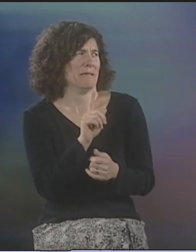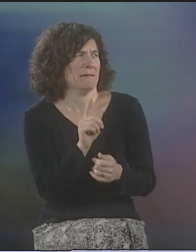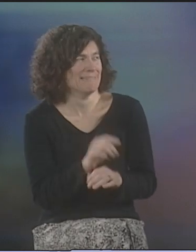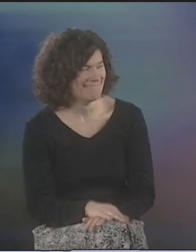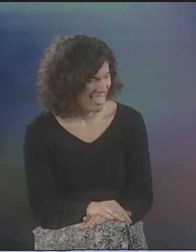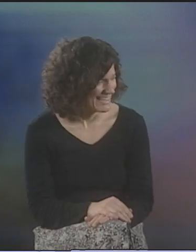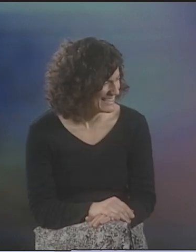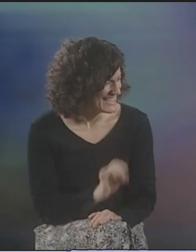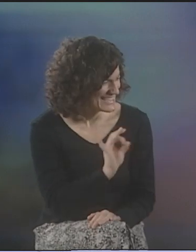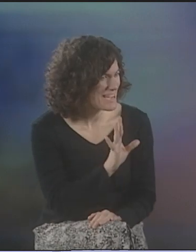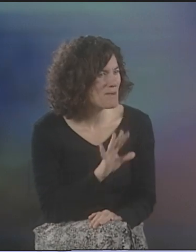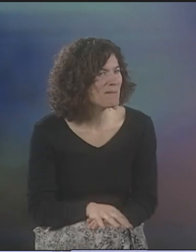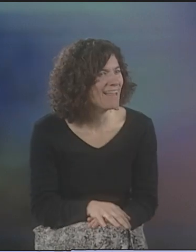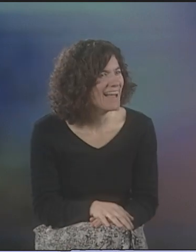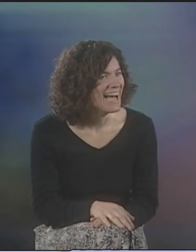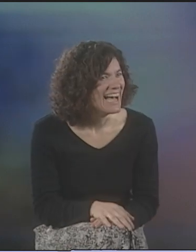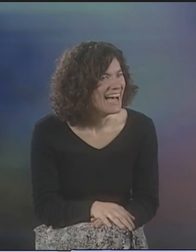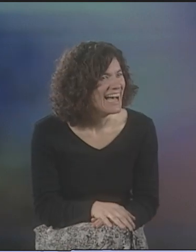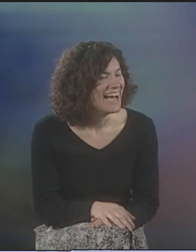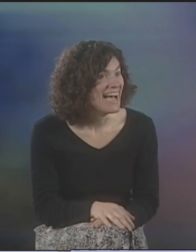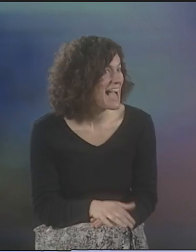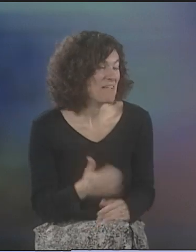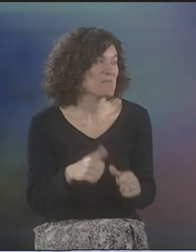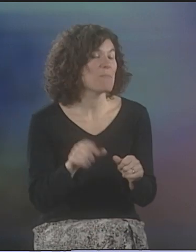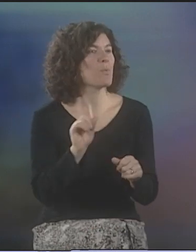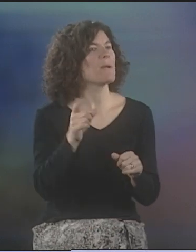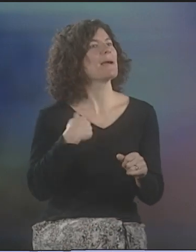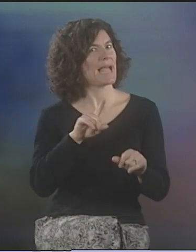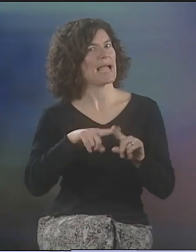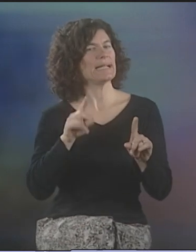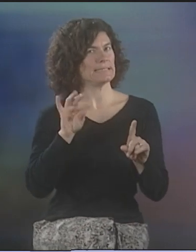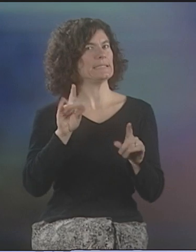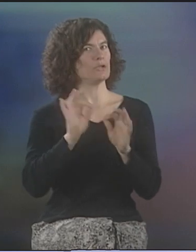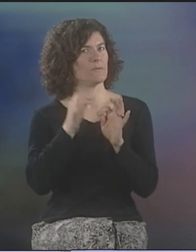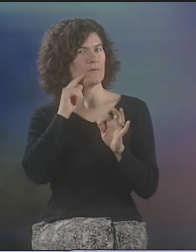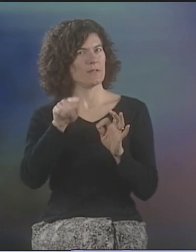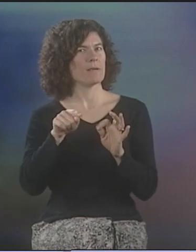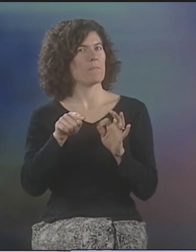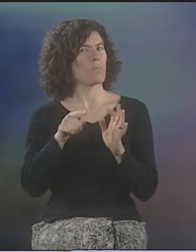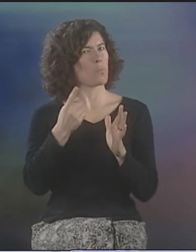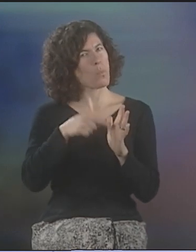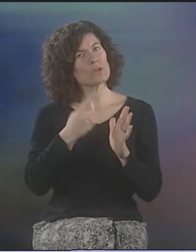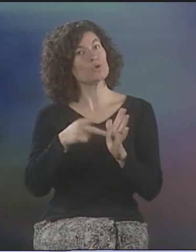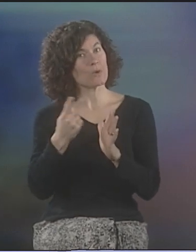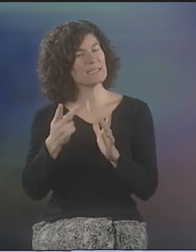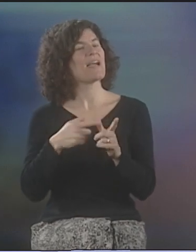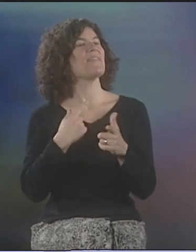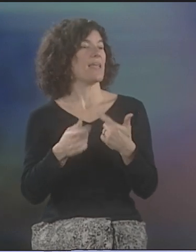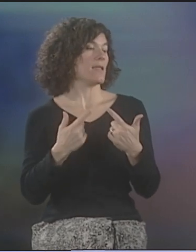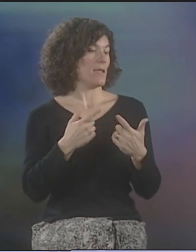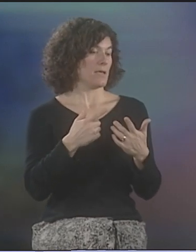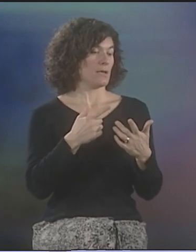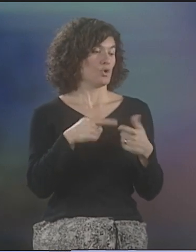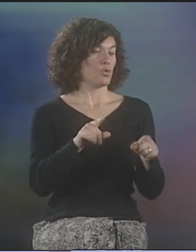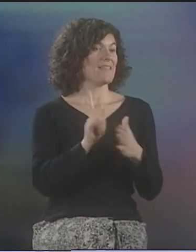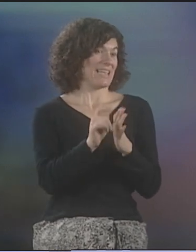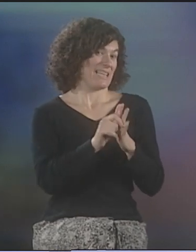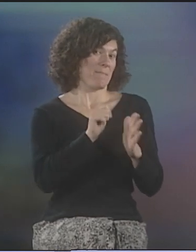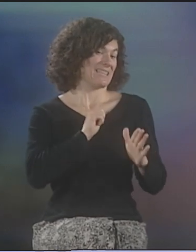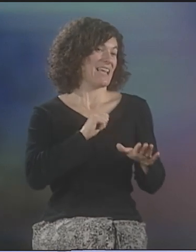NOT SURE, REALLY. HA HA HA! IT'S JUST TERRIBLE. I DON'T REMEMBER. I REMEMBER WHERE, BUT I DID INTERPRET FOR THAT GROUP A COUPLE OF TIMES.